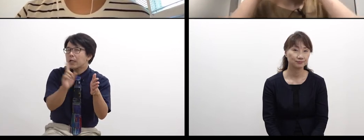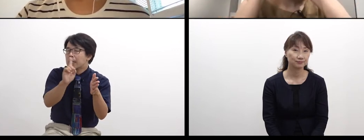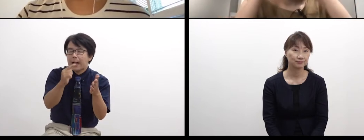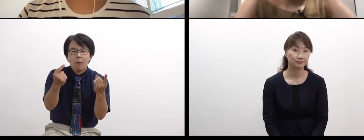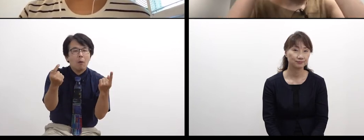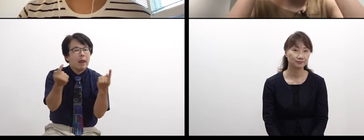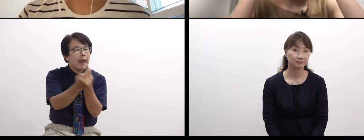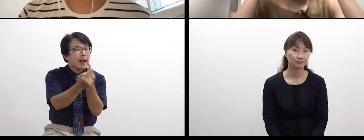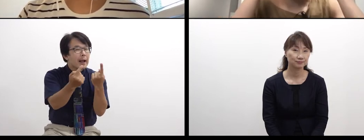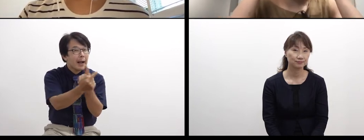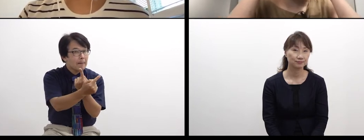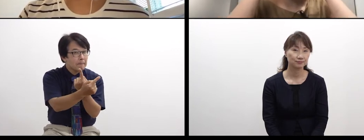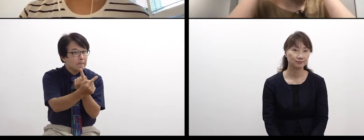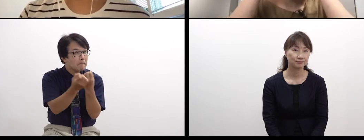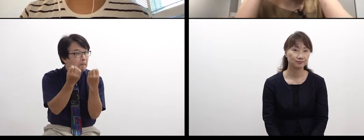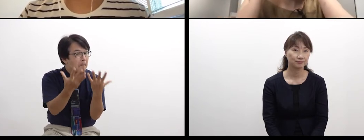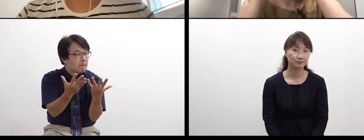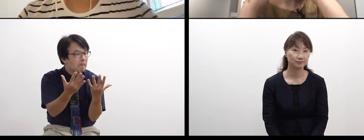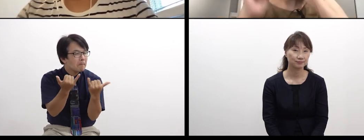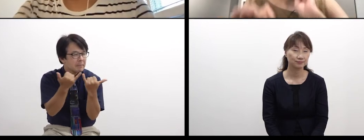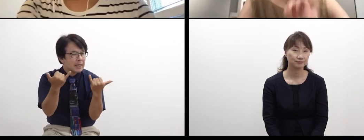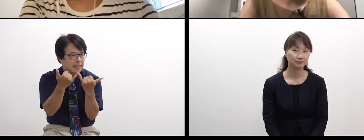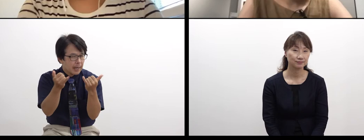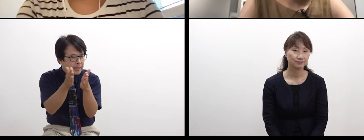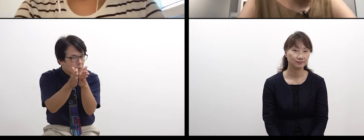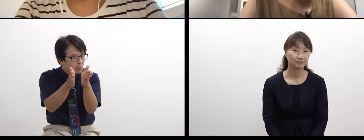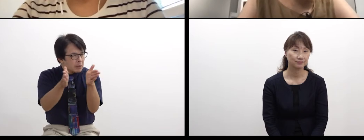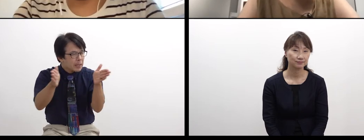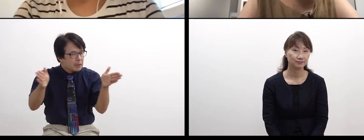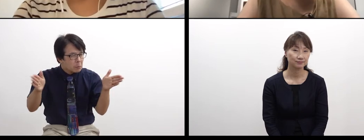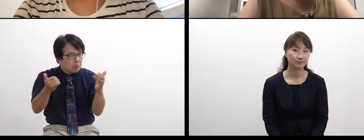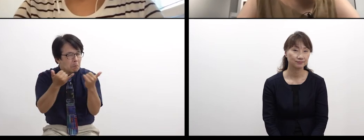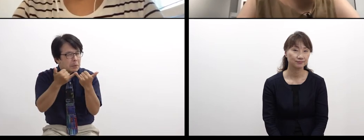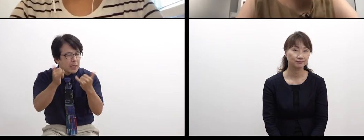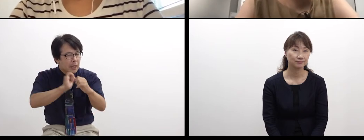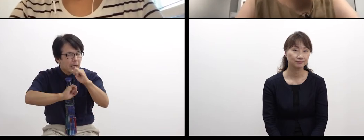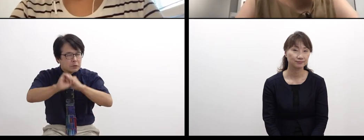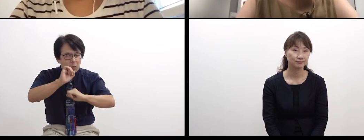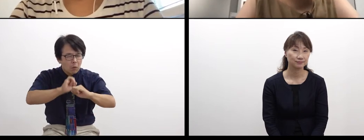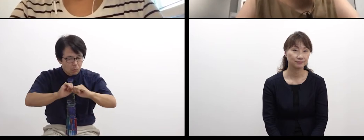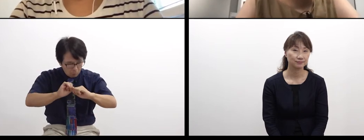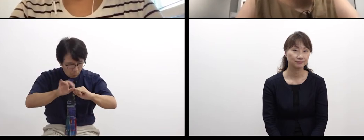to change it or expand it. I’d like to hear